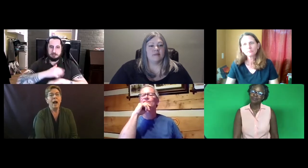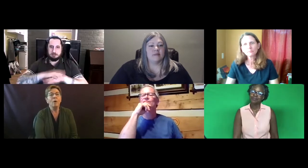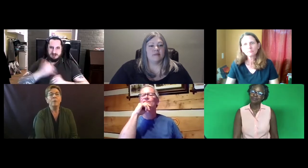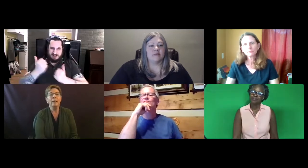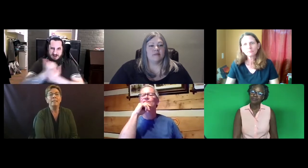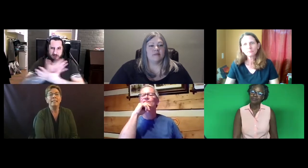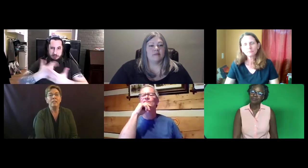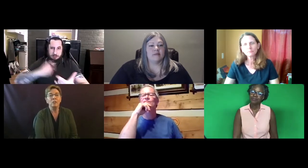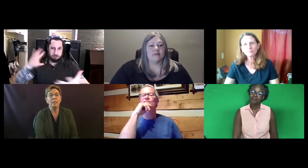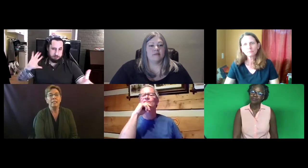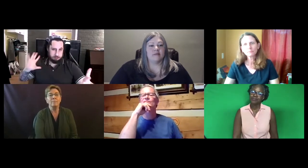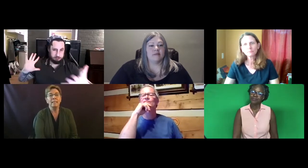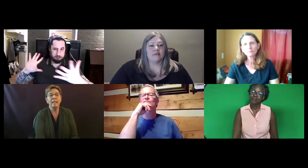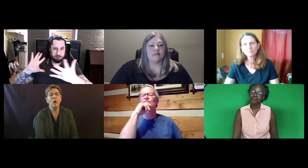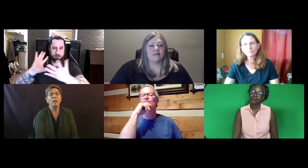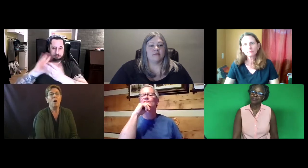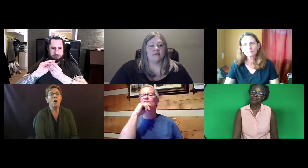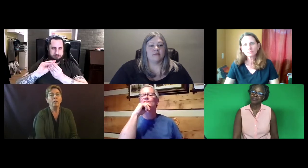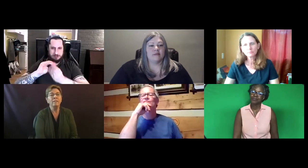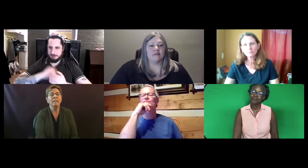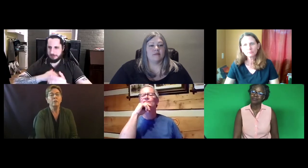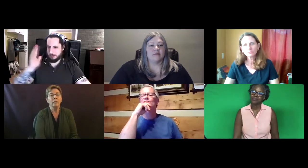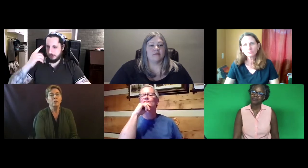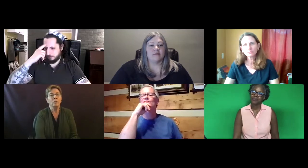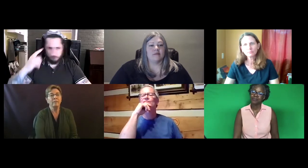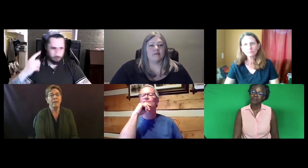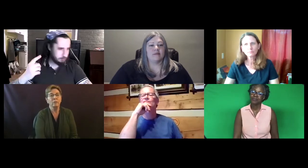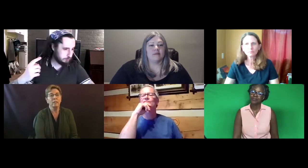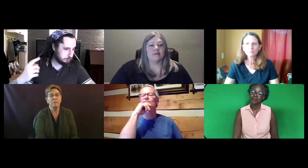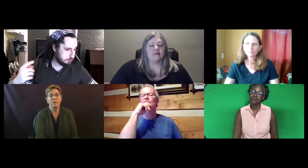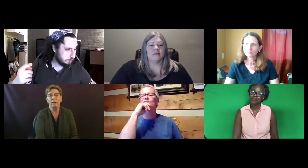Our recommendation is set on all of the information that we've gathered thus far.